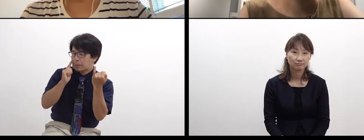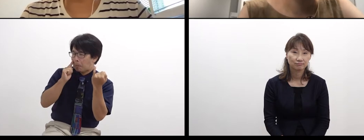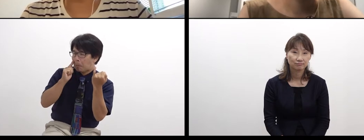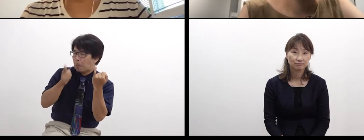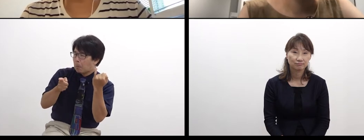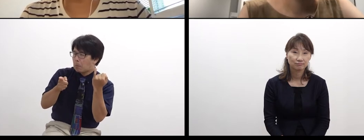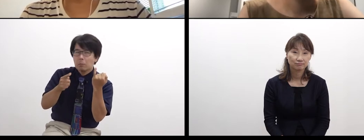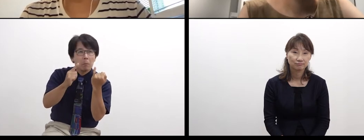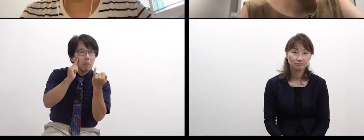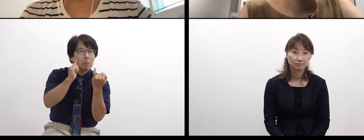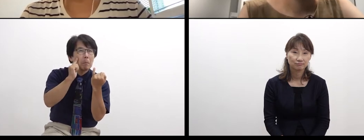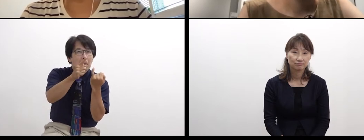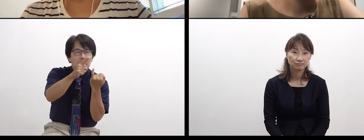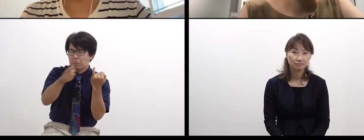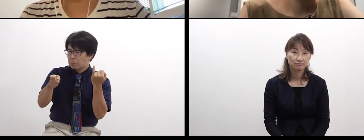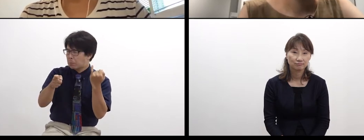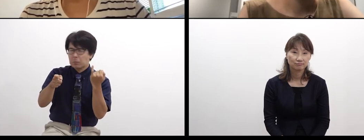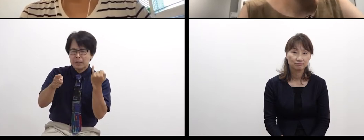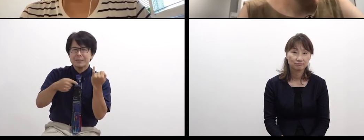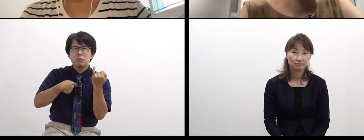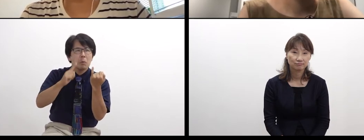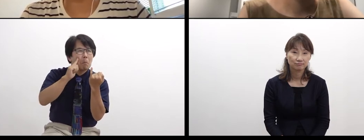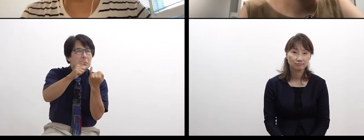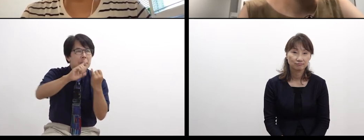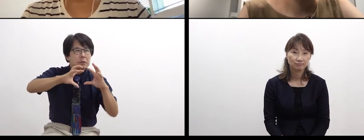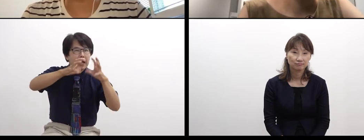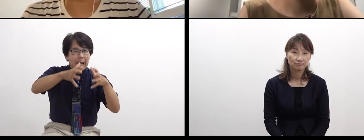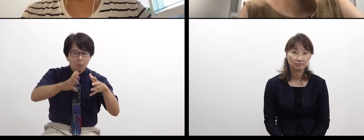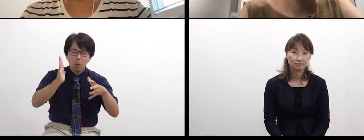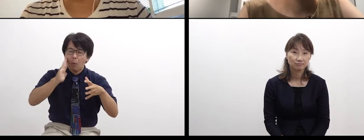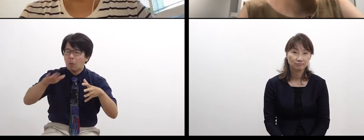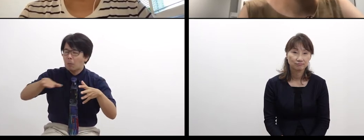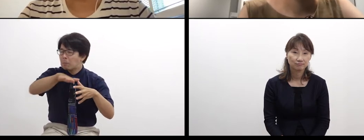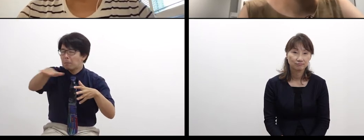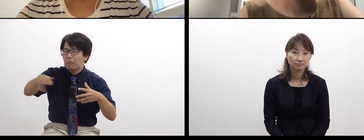the world that the deaf students see,